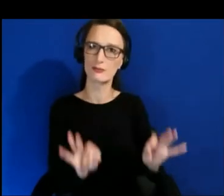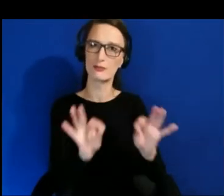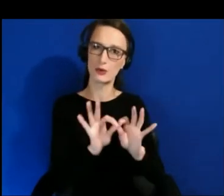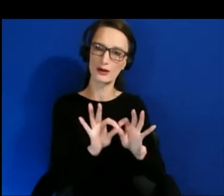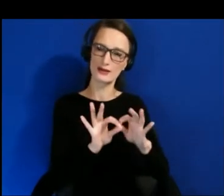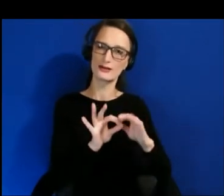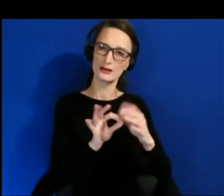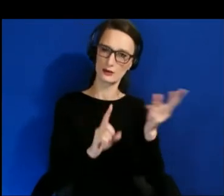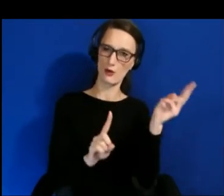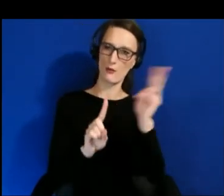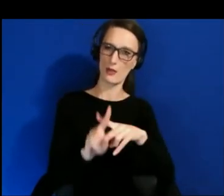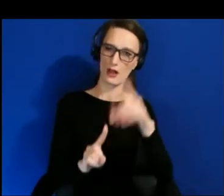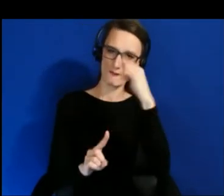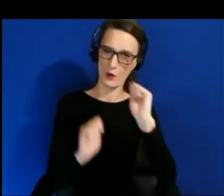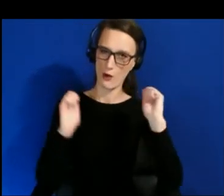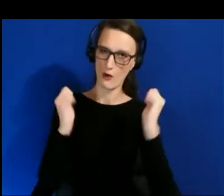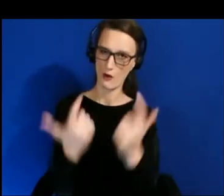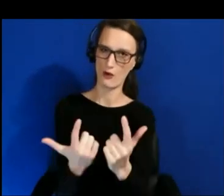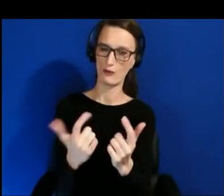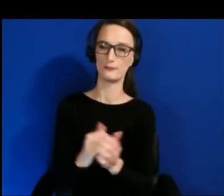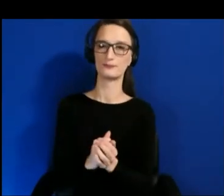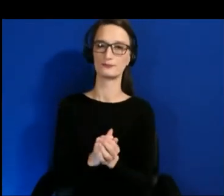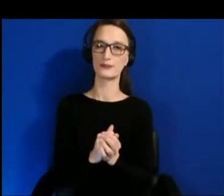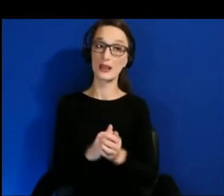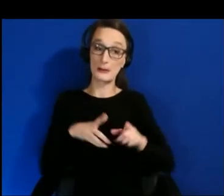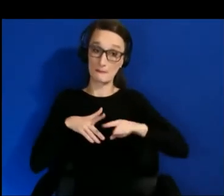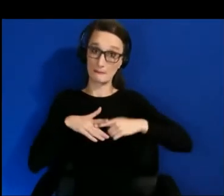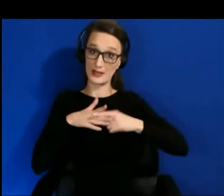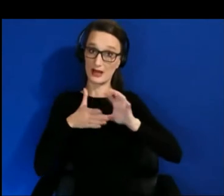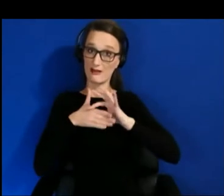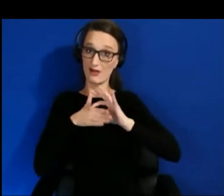Especially at the beginning of content development and design.